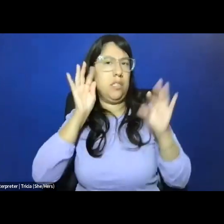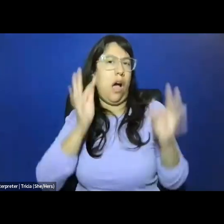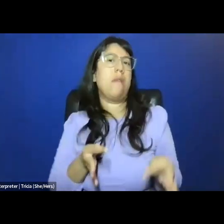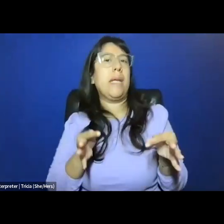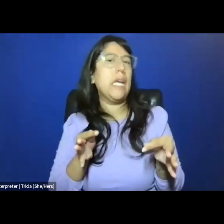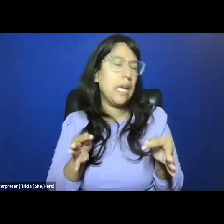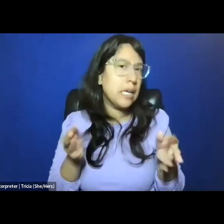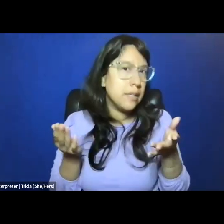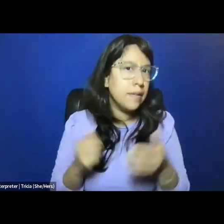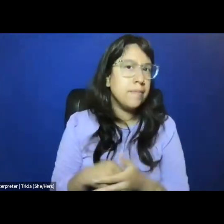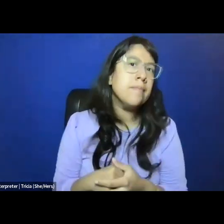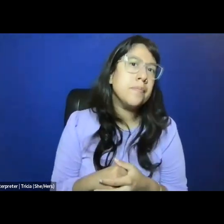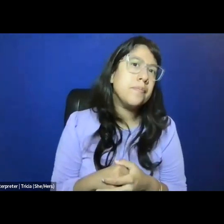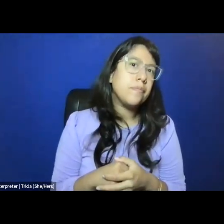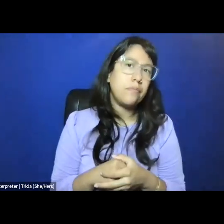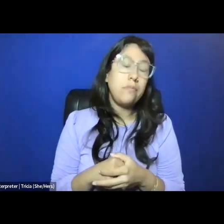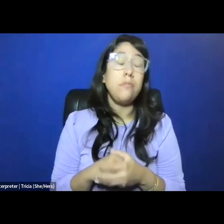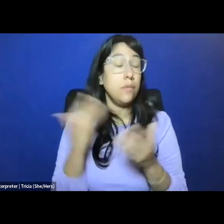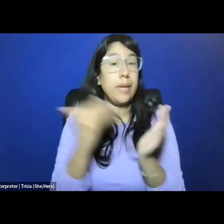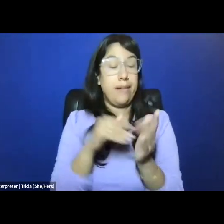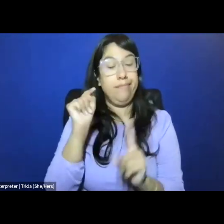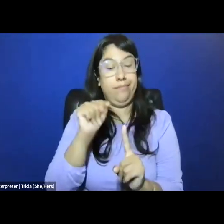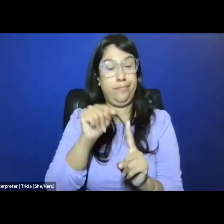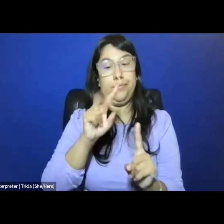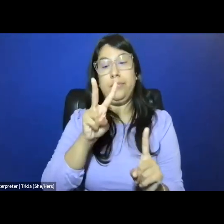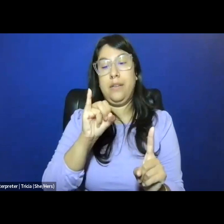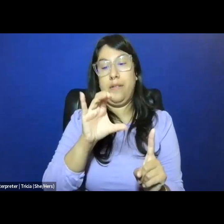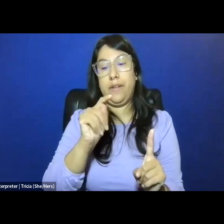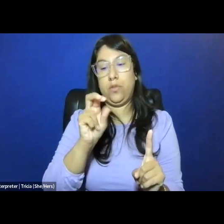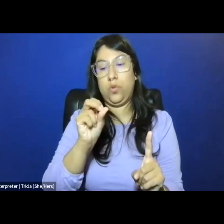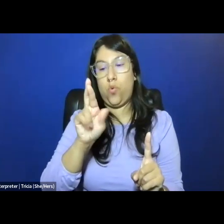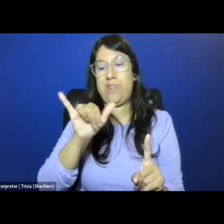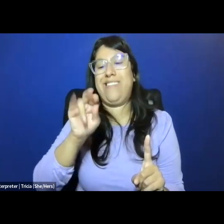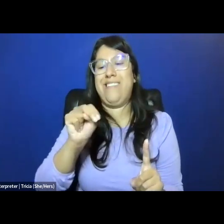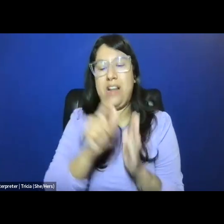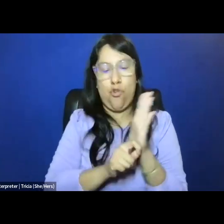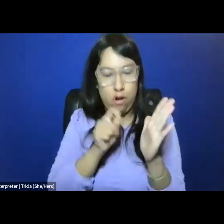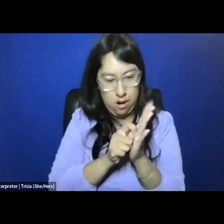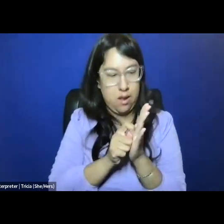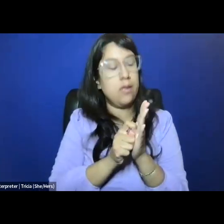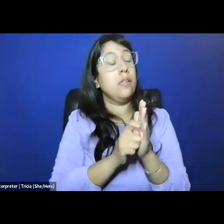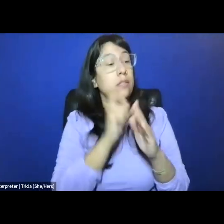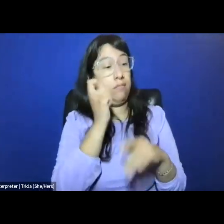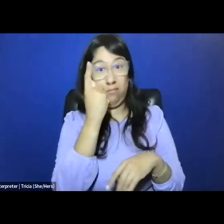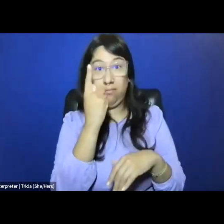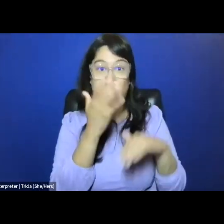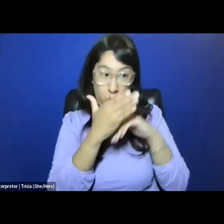And so, but you know, we go back to that era, to this post-reconstruction Victorian state,